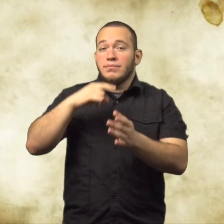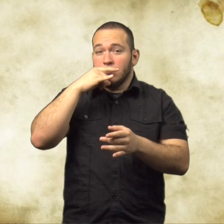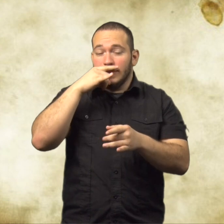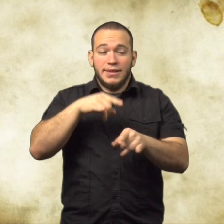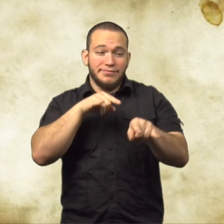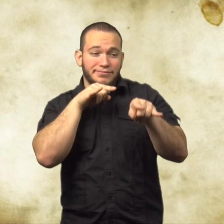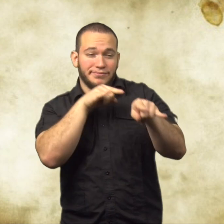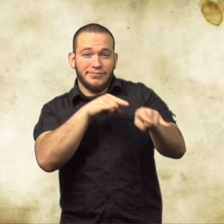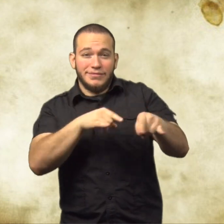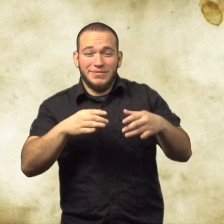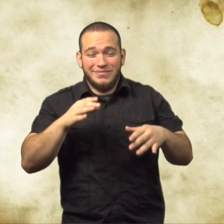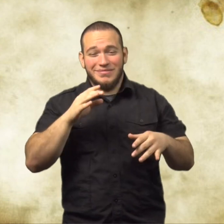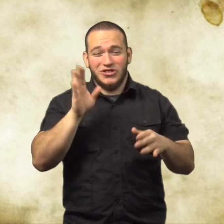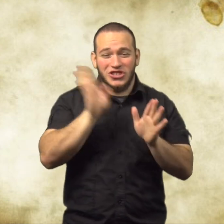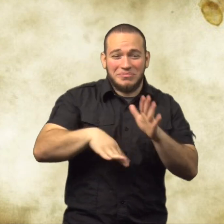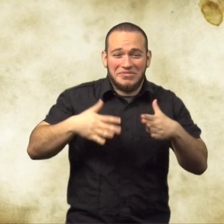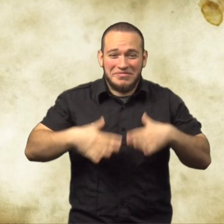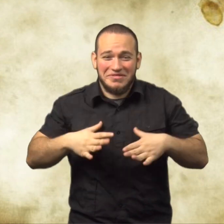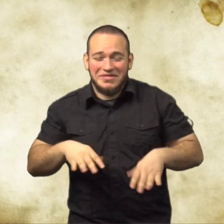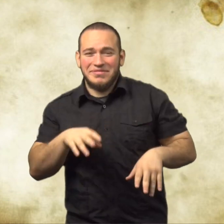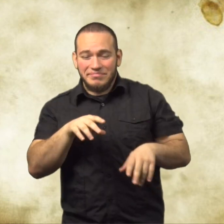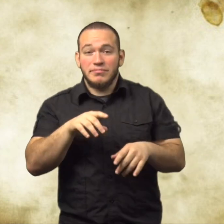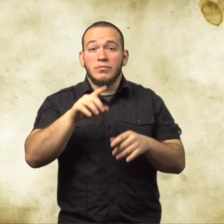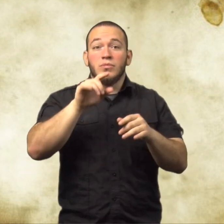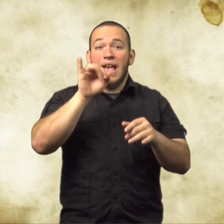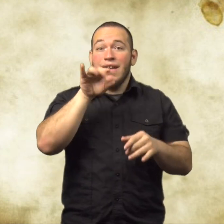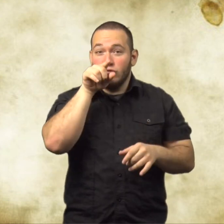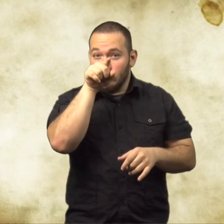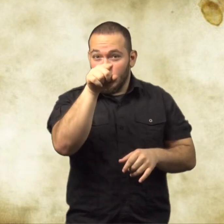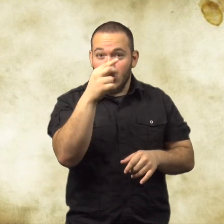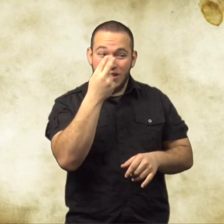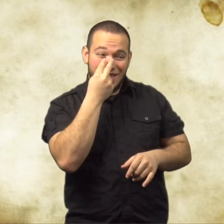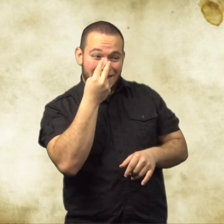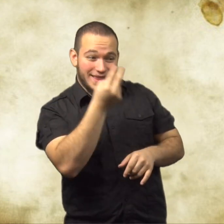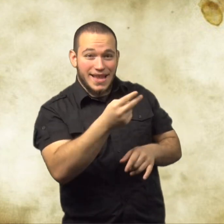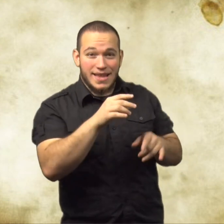Sometimes kids make fun of other kids. They might say, "Oh, look at your cheap clothes."